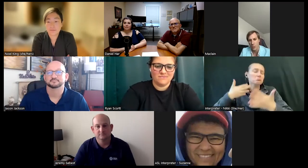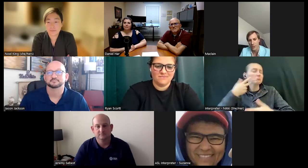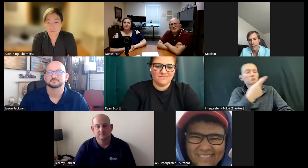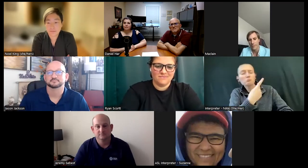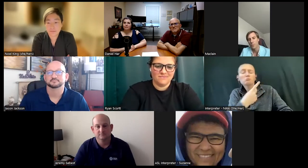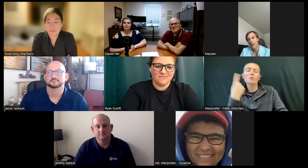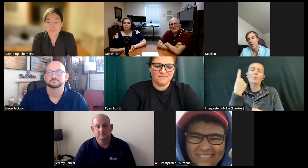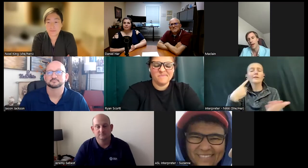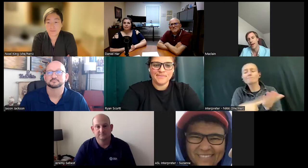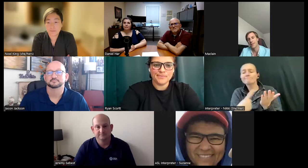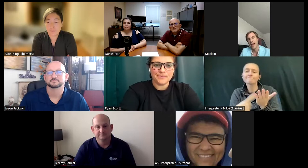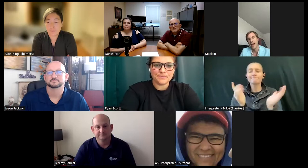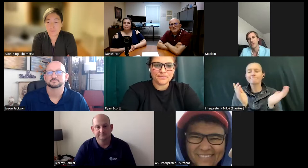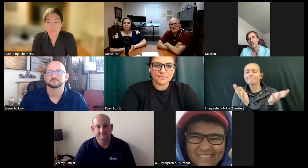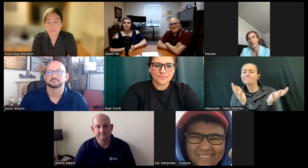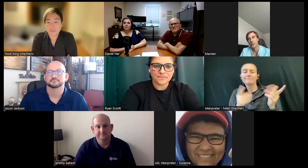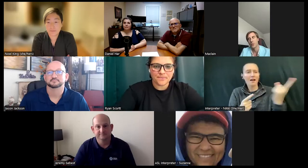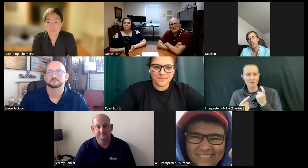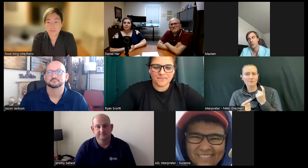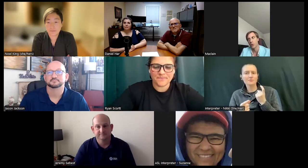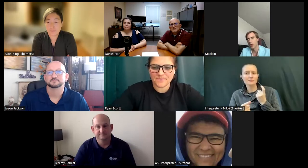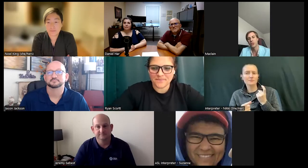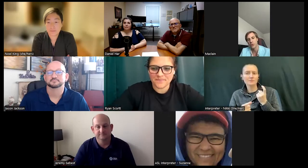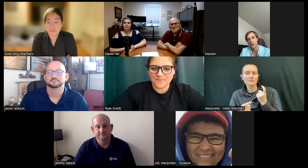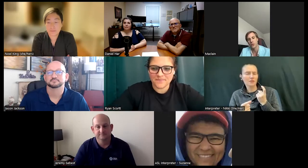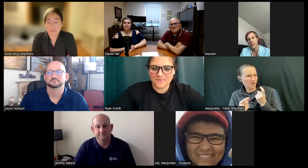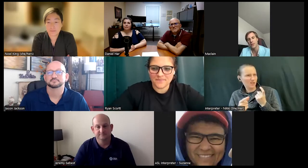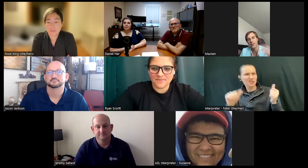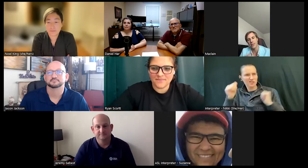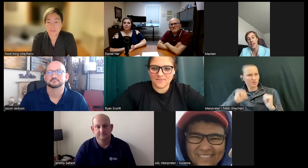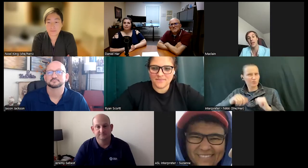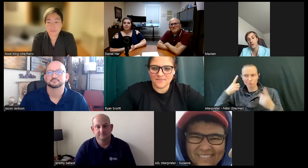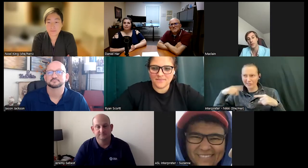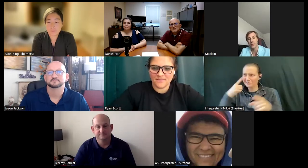one day and he asked, well aren't these shows really crazy and I think, yeah no I